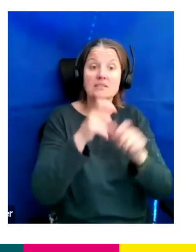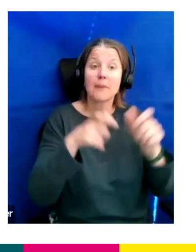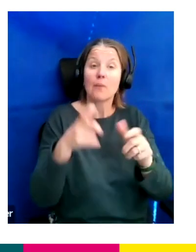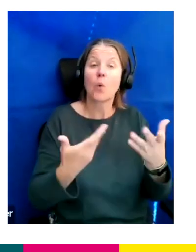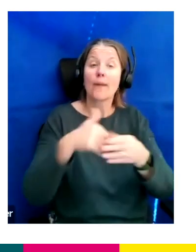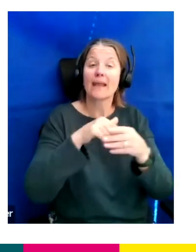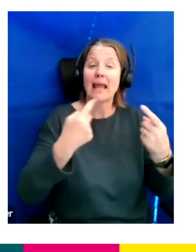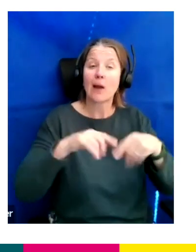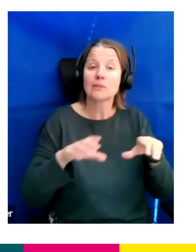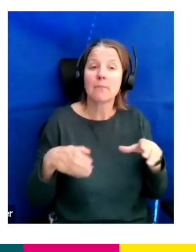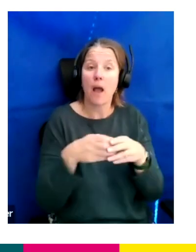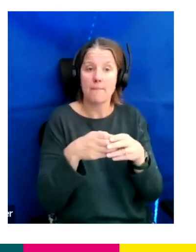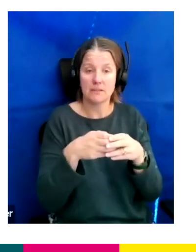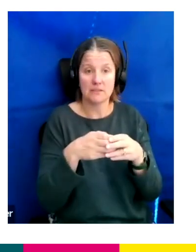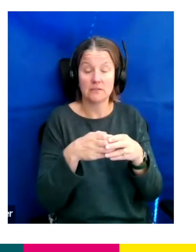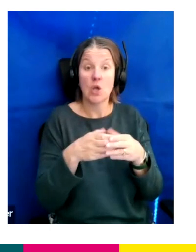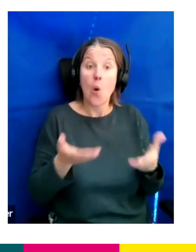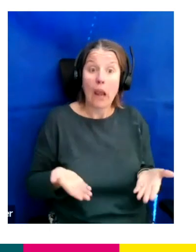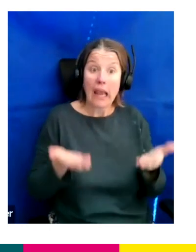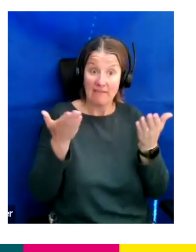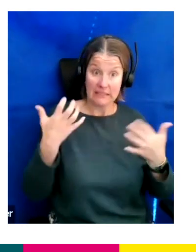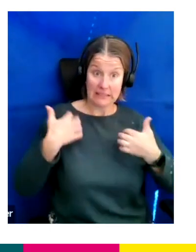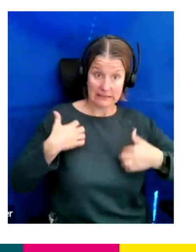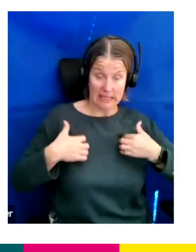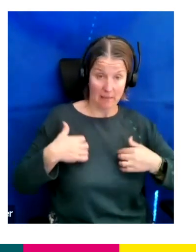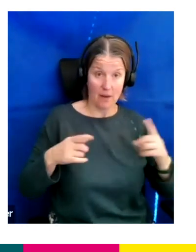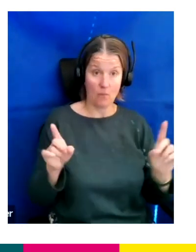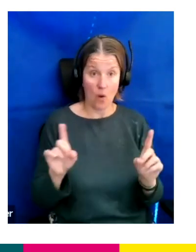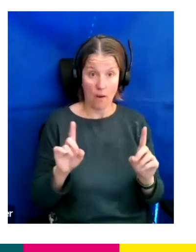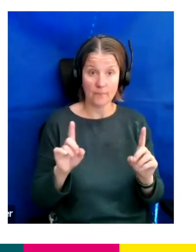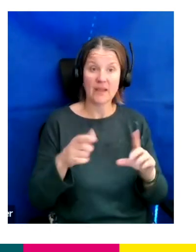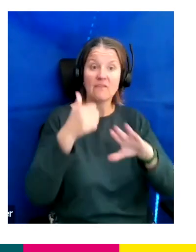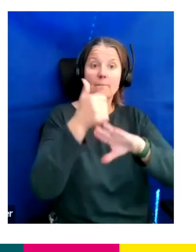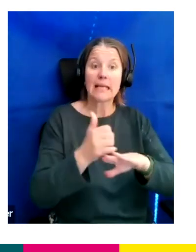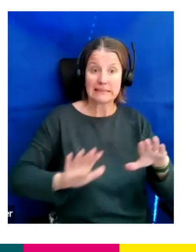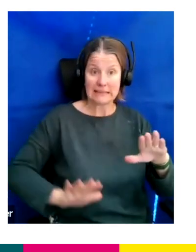So at Lifted Entertainment we have a base in the South, which we work in myself and